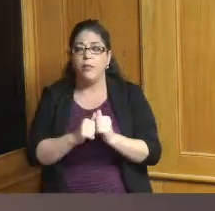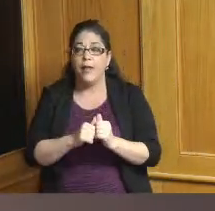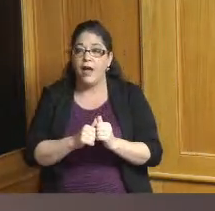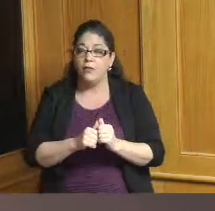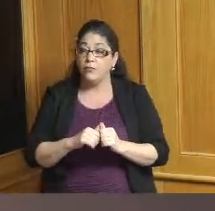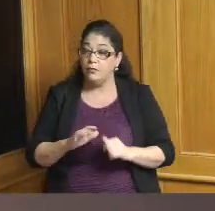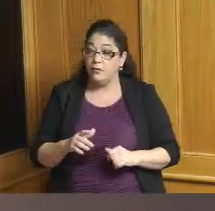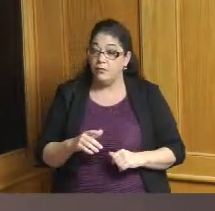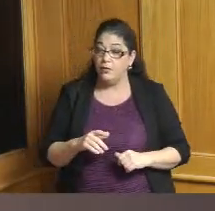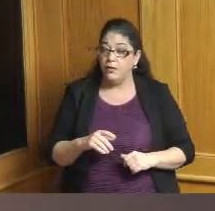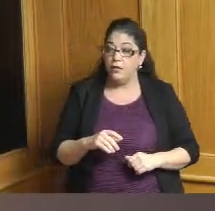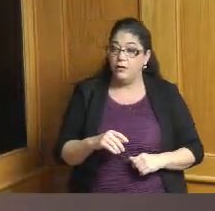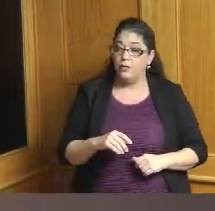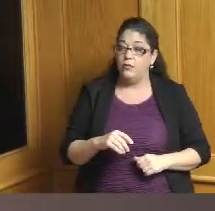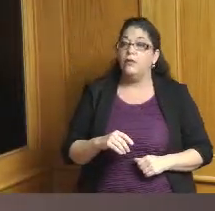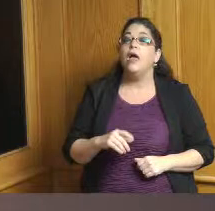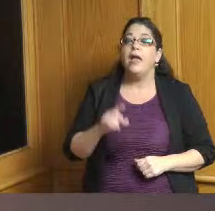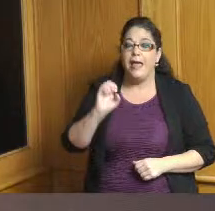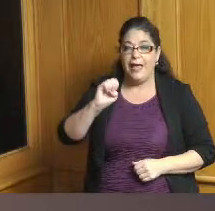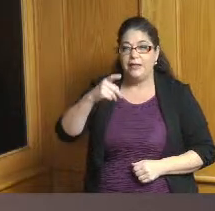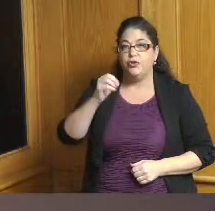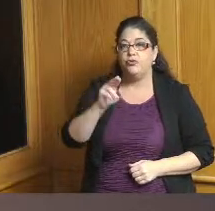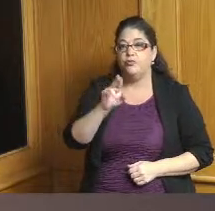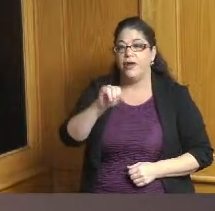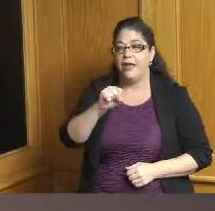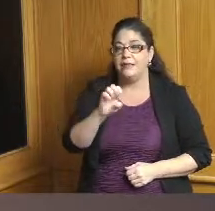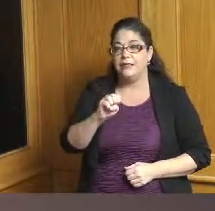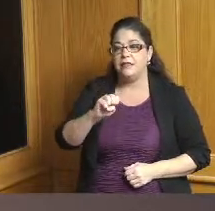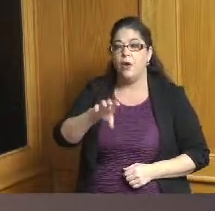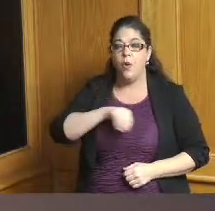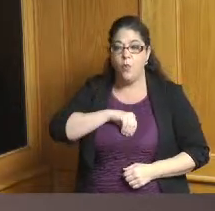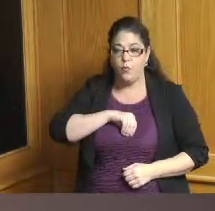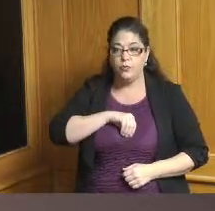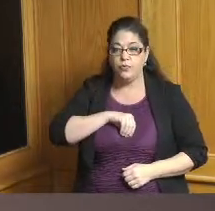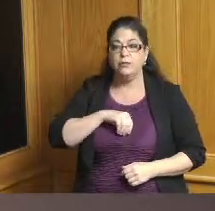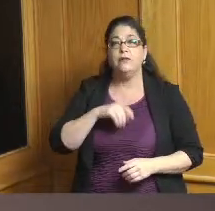property tax exemption and partial property tax exemption that obviously has an impact